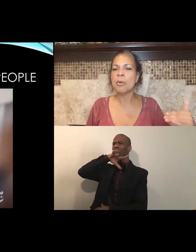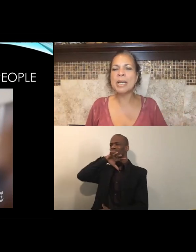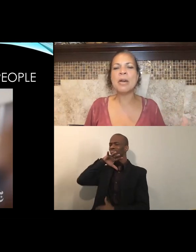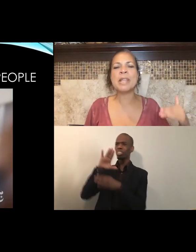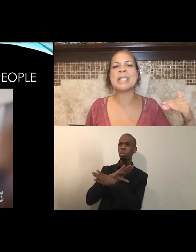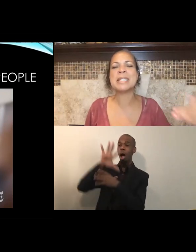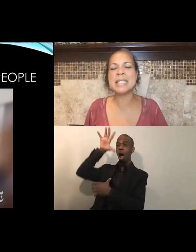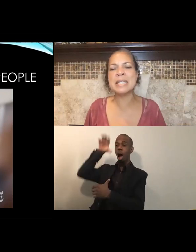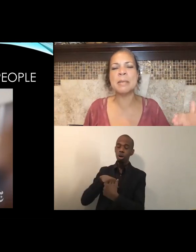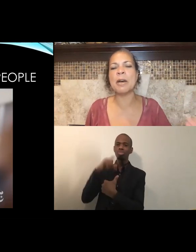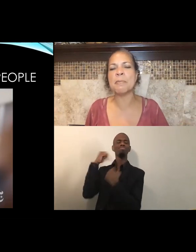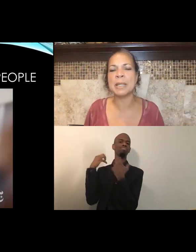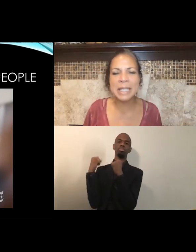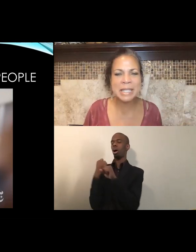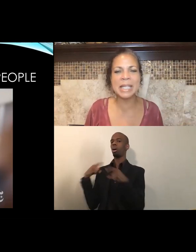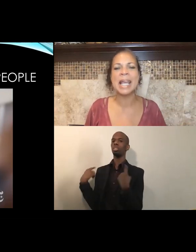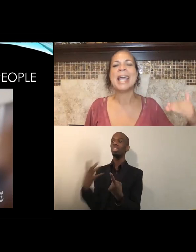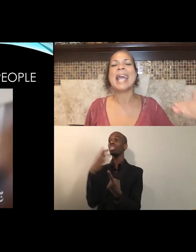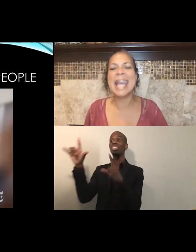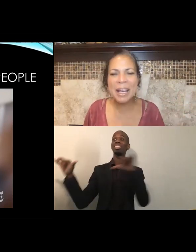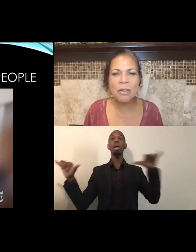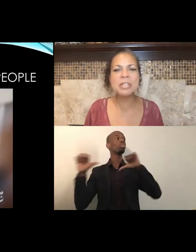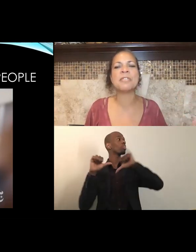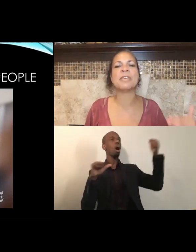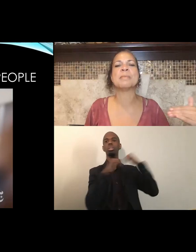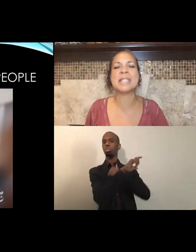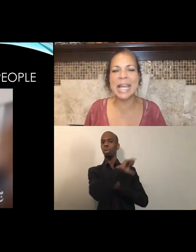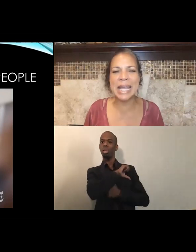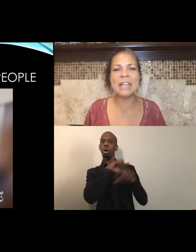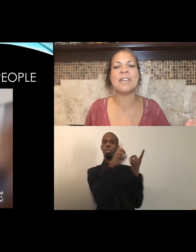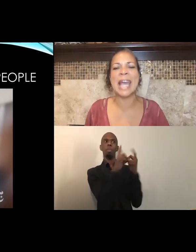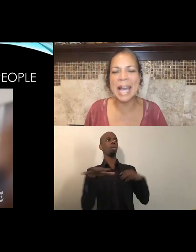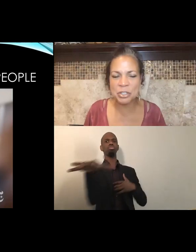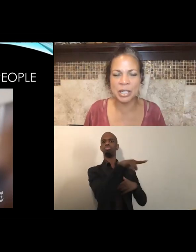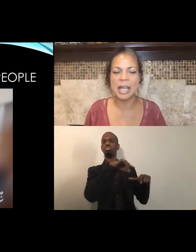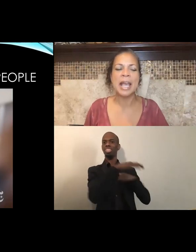We know that the system of policing, hails from slave catching.